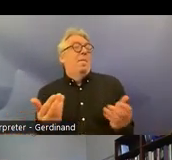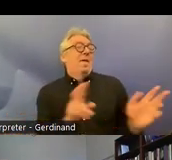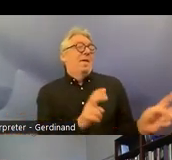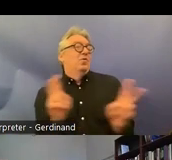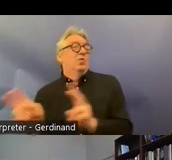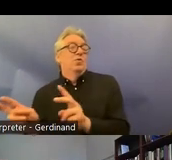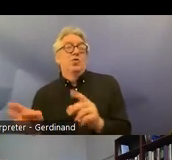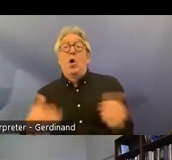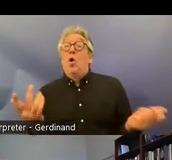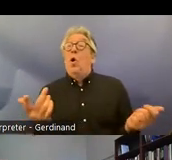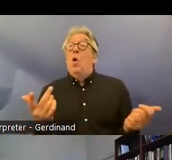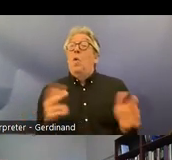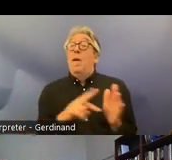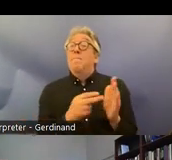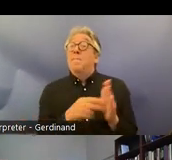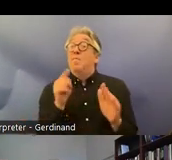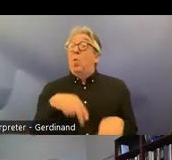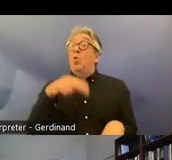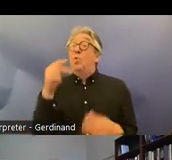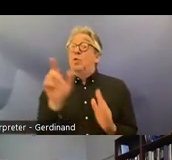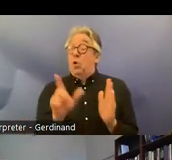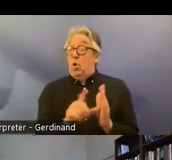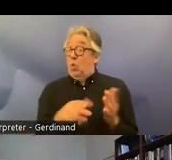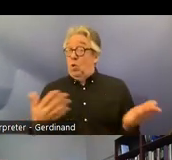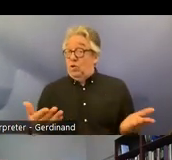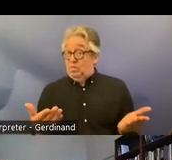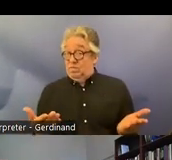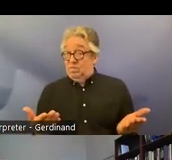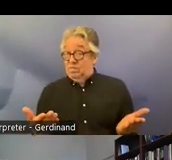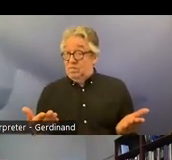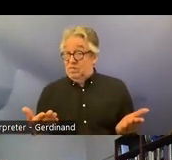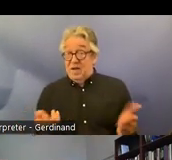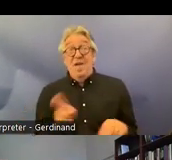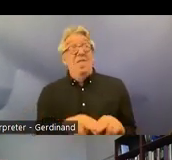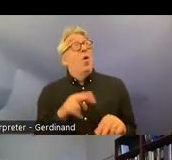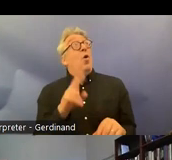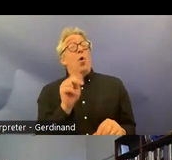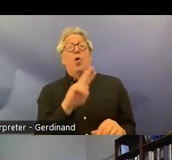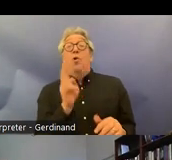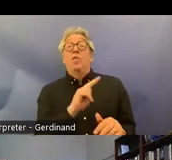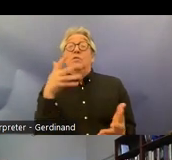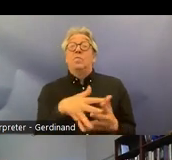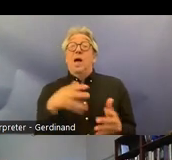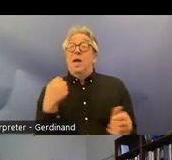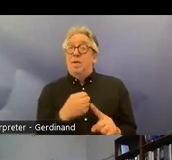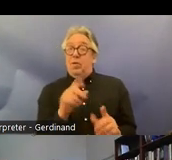Norwegian law that the convention is incorporated at all secondly what would